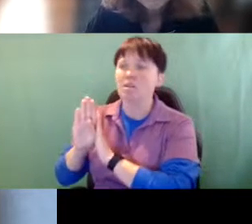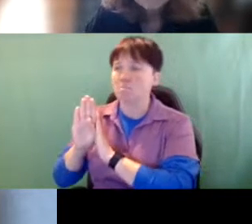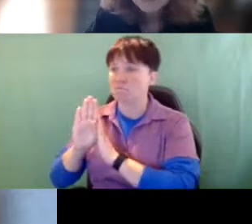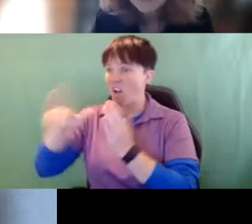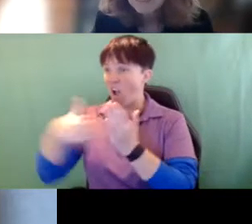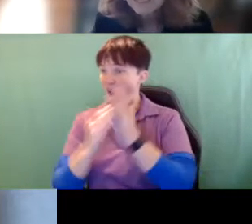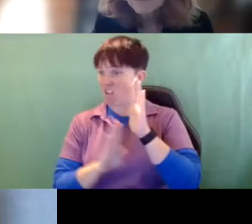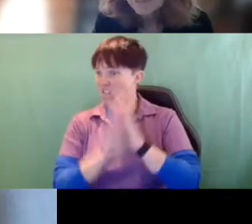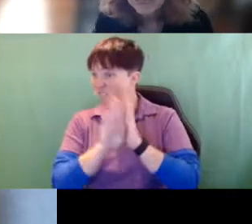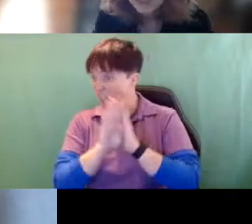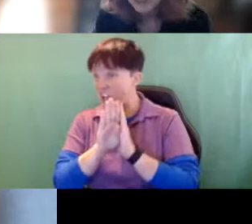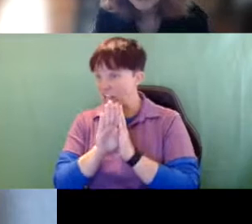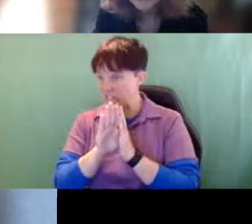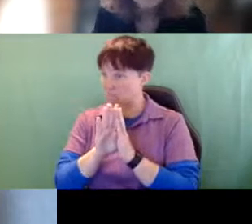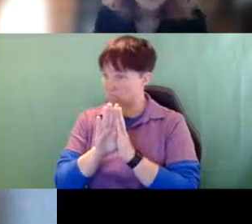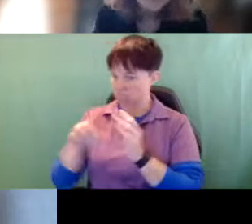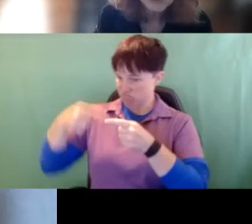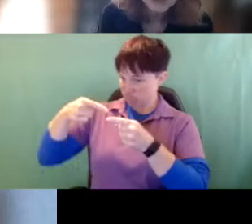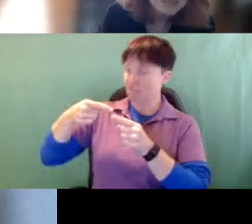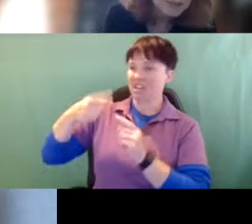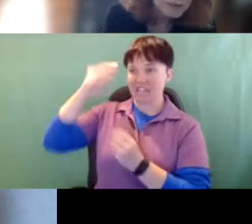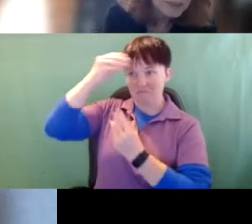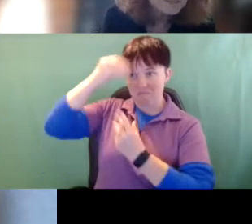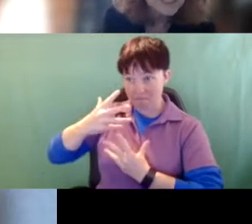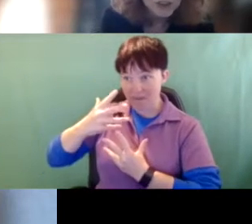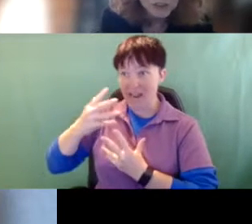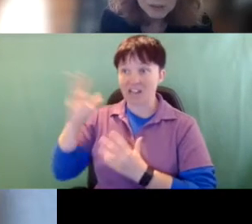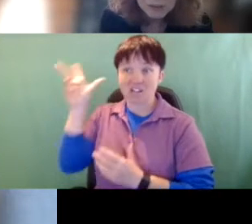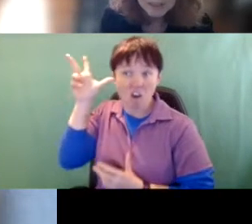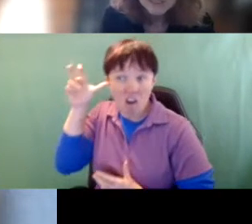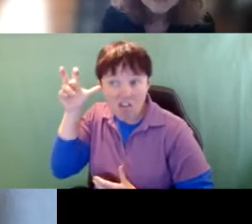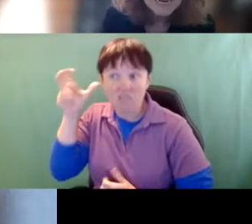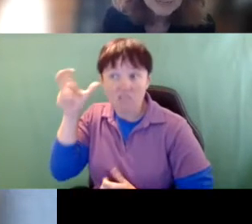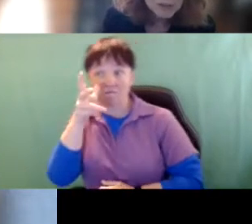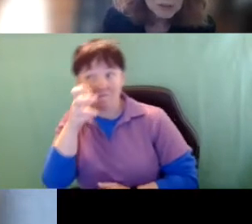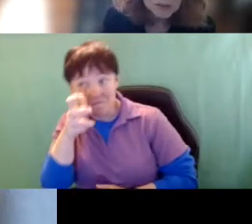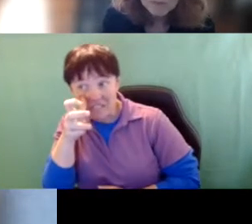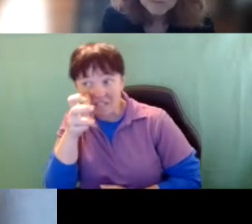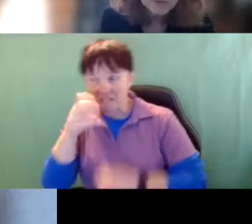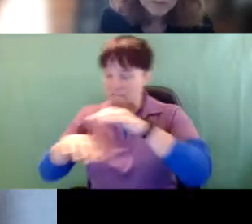is based on information. The information, auditory, visual, tactile movement. Everything